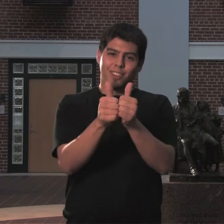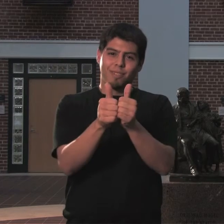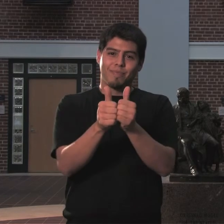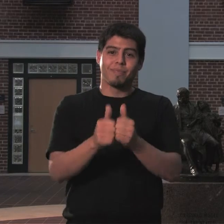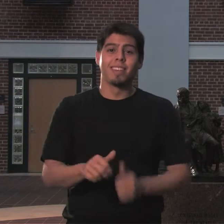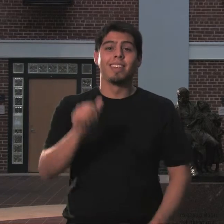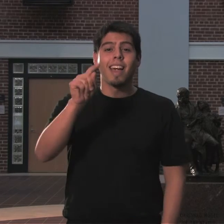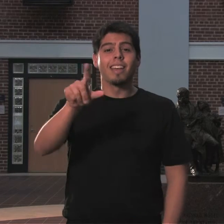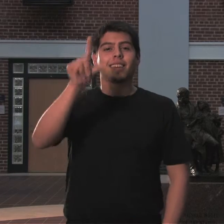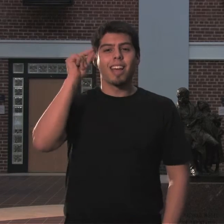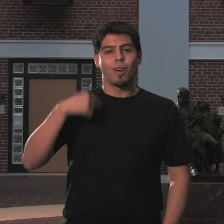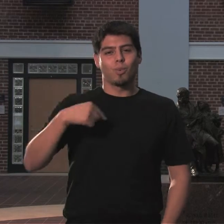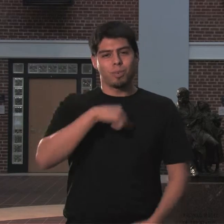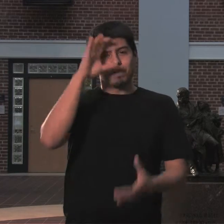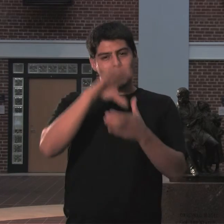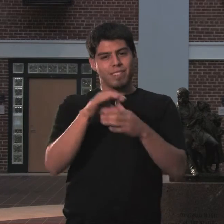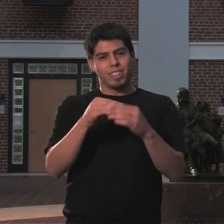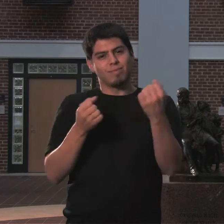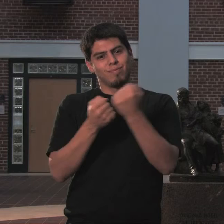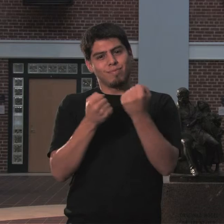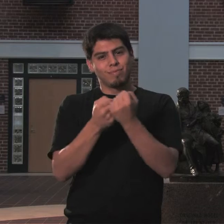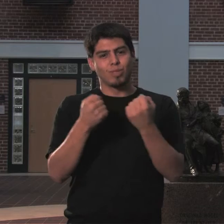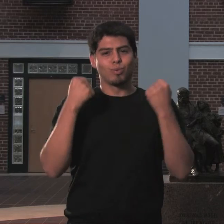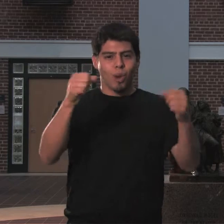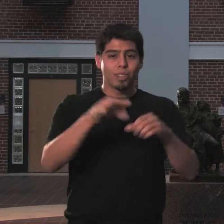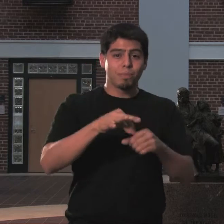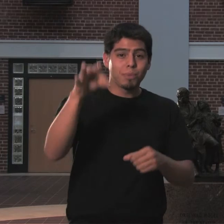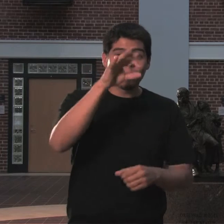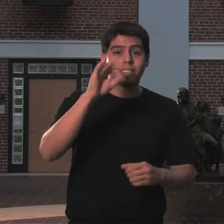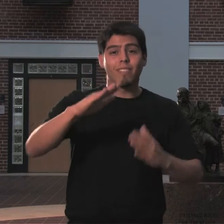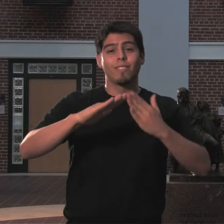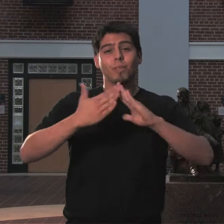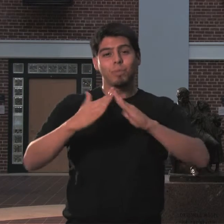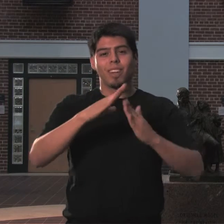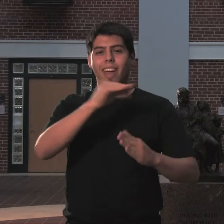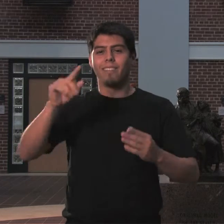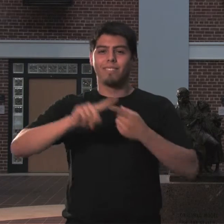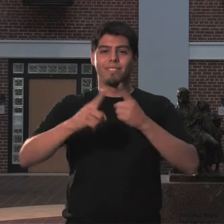At Gallaudet, we believe in fostering a strong spirit of community and friendship.